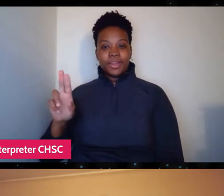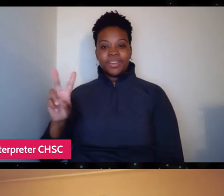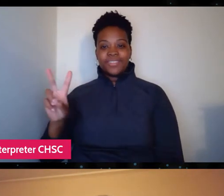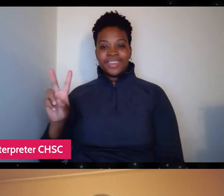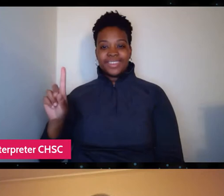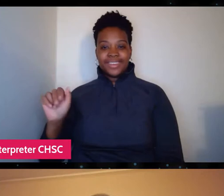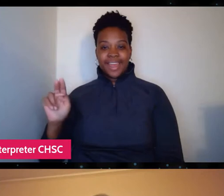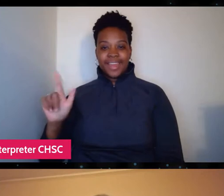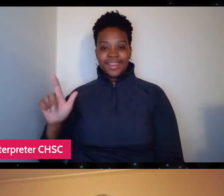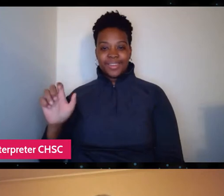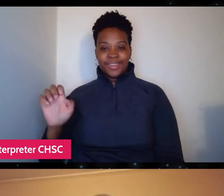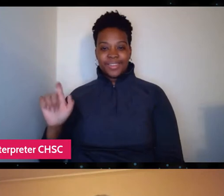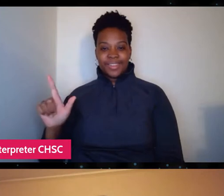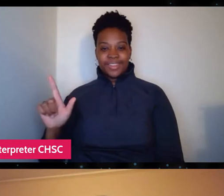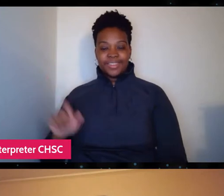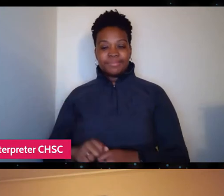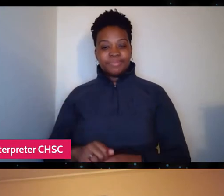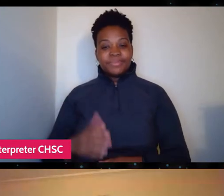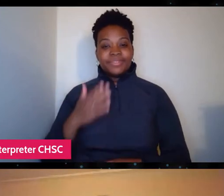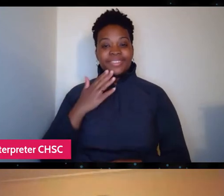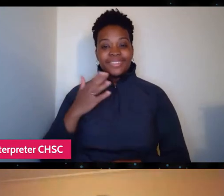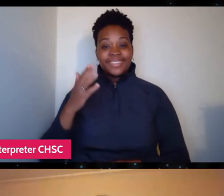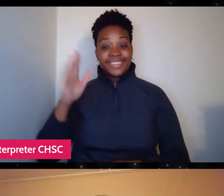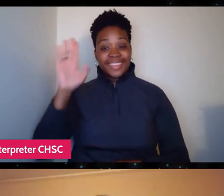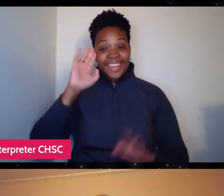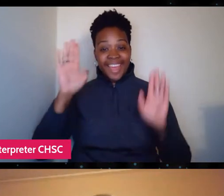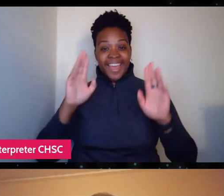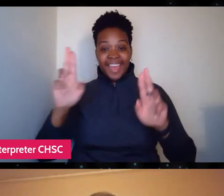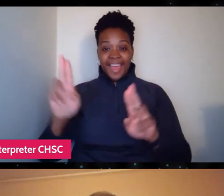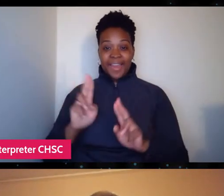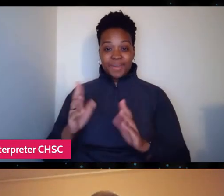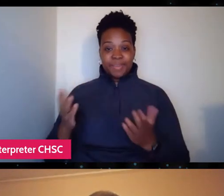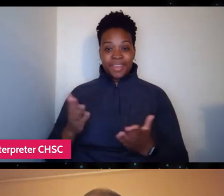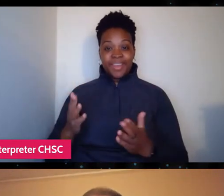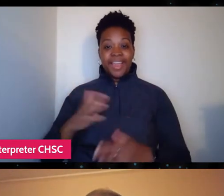It's an honor to be here in Happy Hour time.